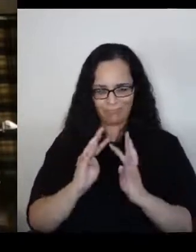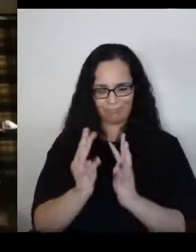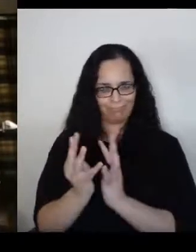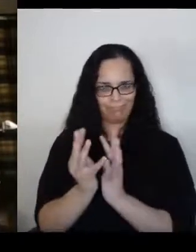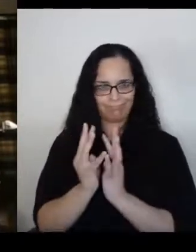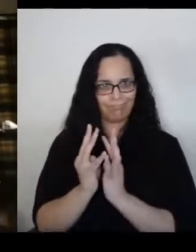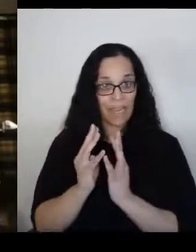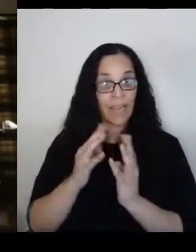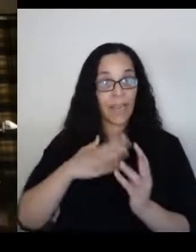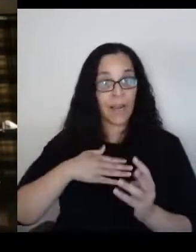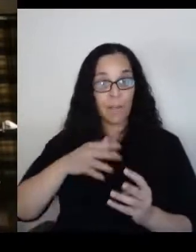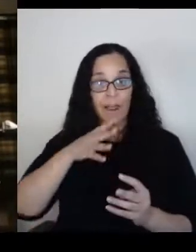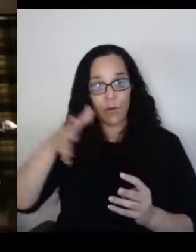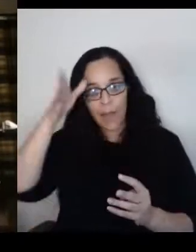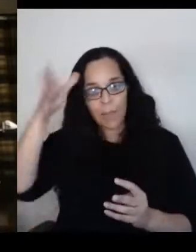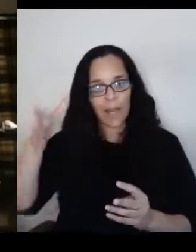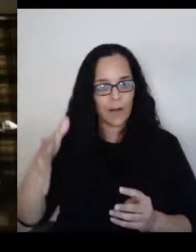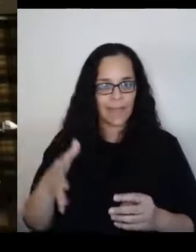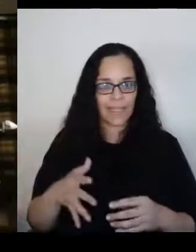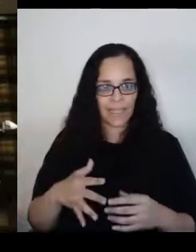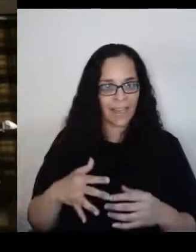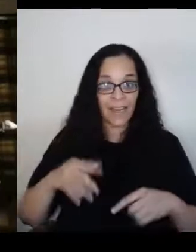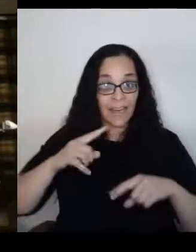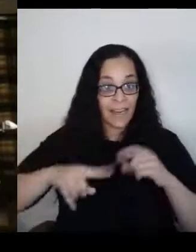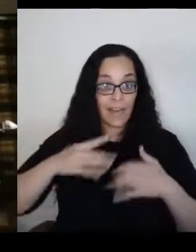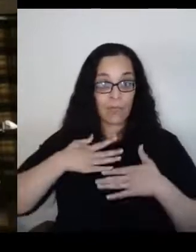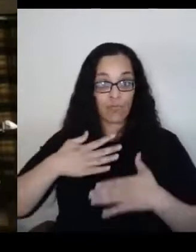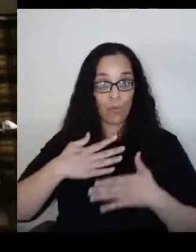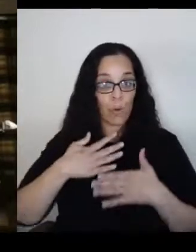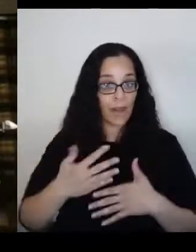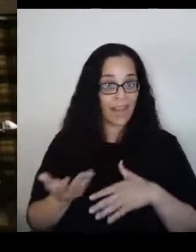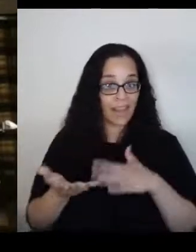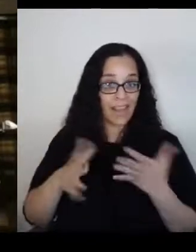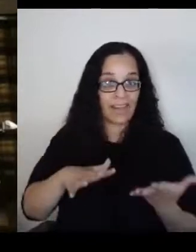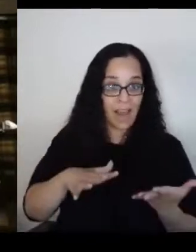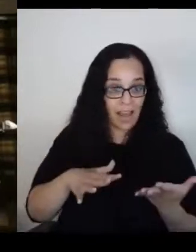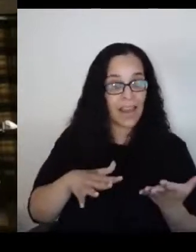suffocated, in one of those rides to a concentration camp.